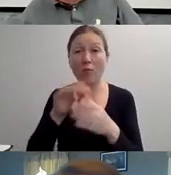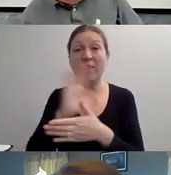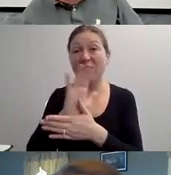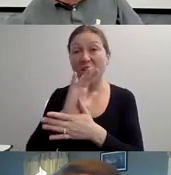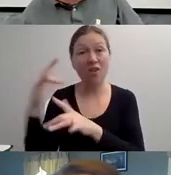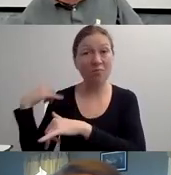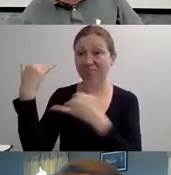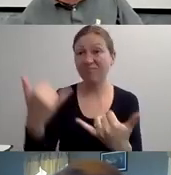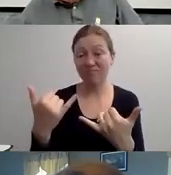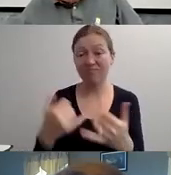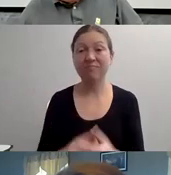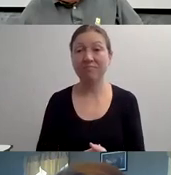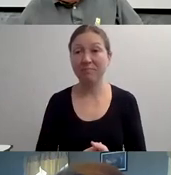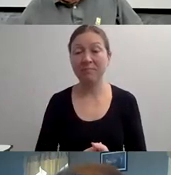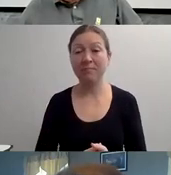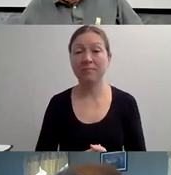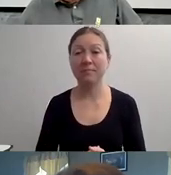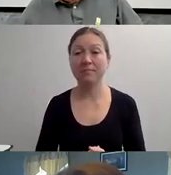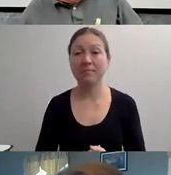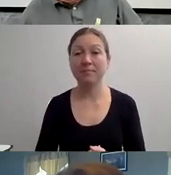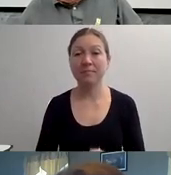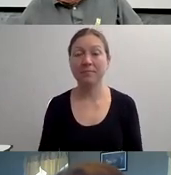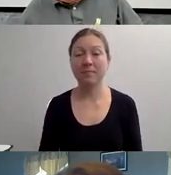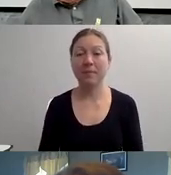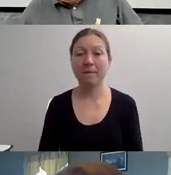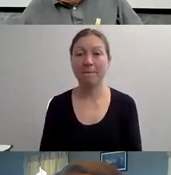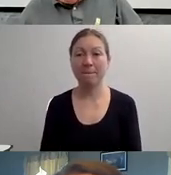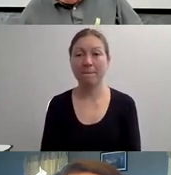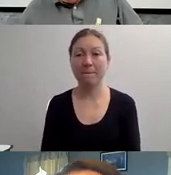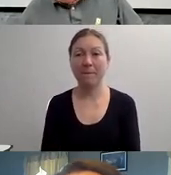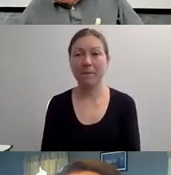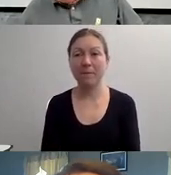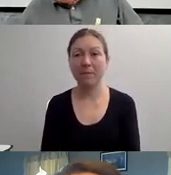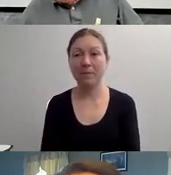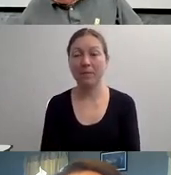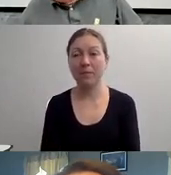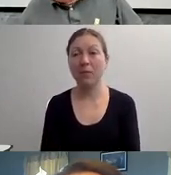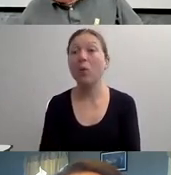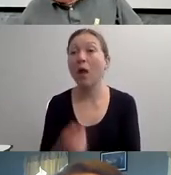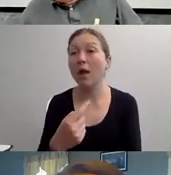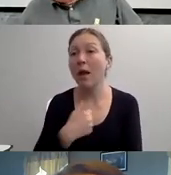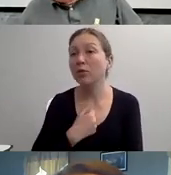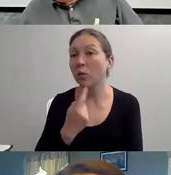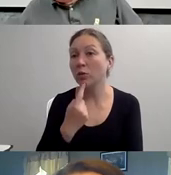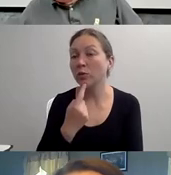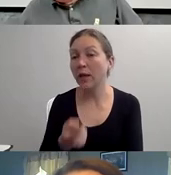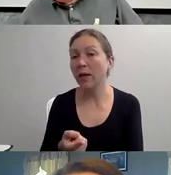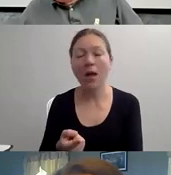YOU KNOW, WHY IS IT ALL RIGHT FOR -- WHY IS IT ALL RIGHT FOR SOMEBODY WITHOUT A DISABILITY